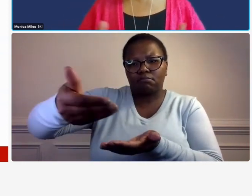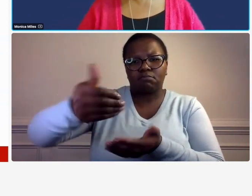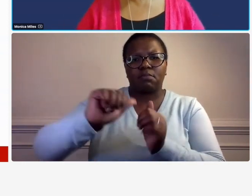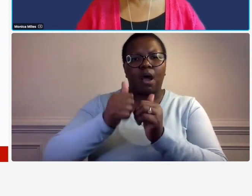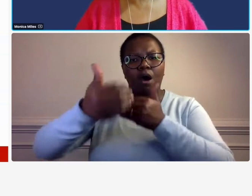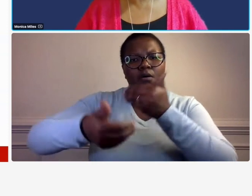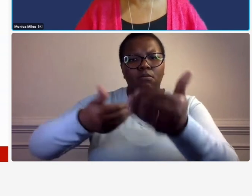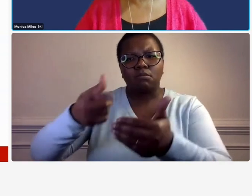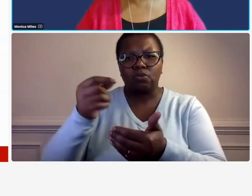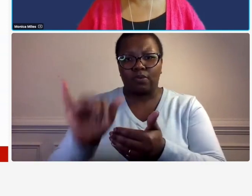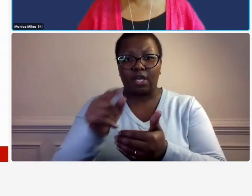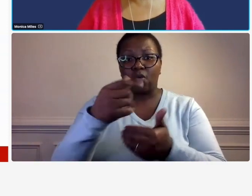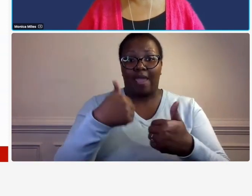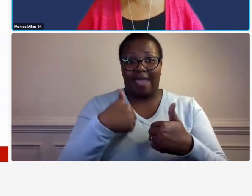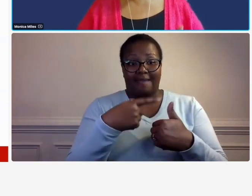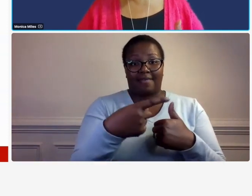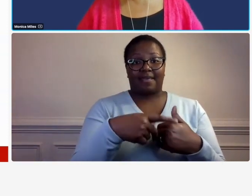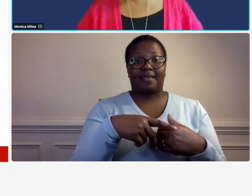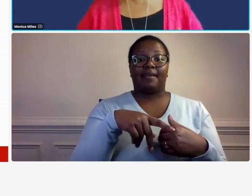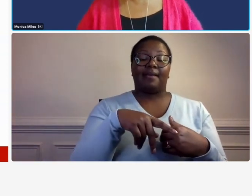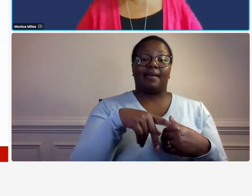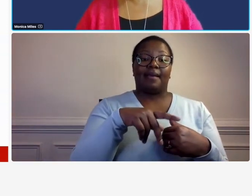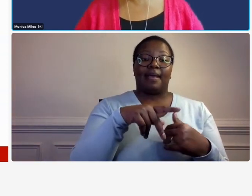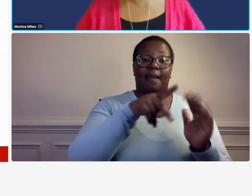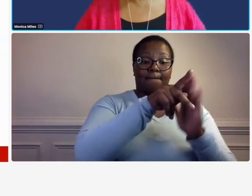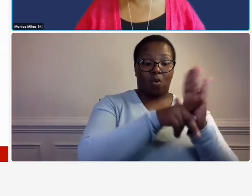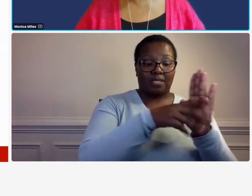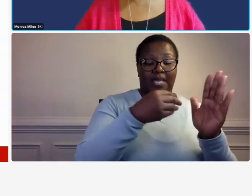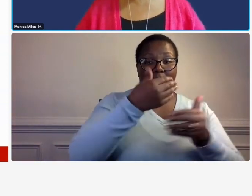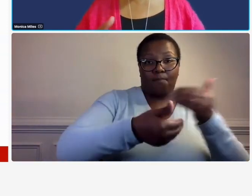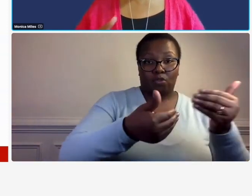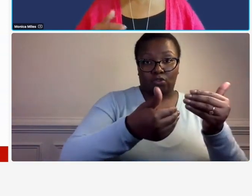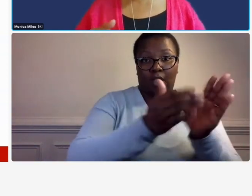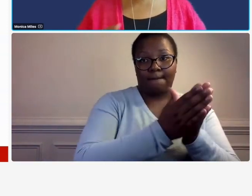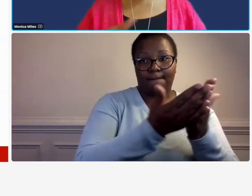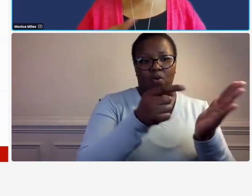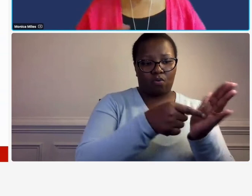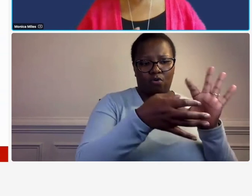procedures booked or you know that that is related to accounts payable have someone who's not the